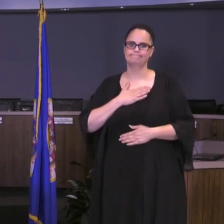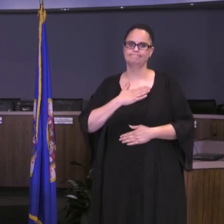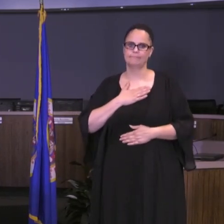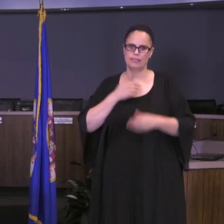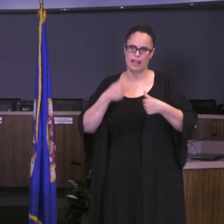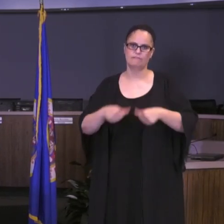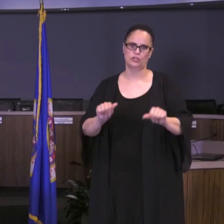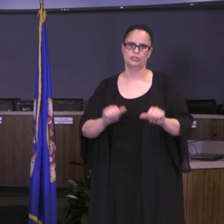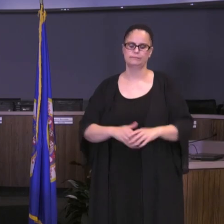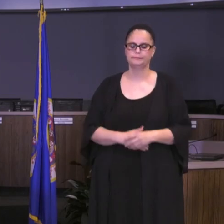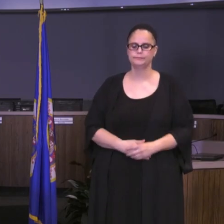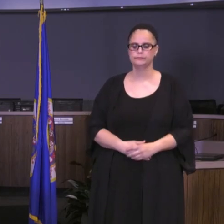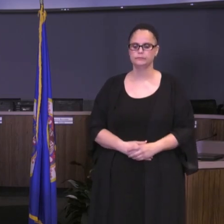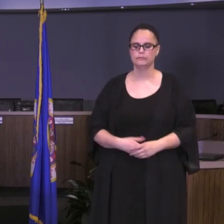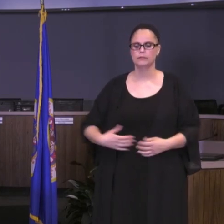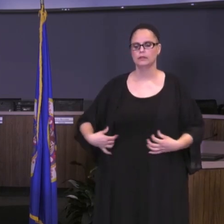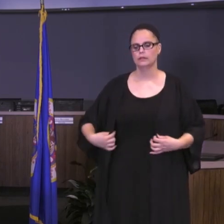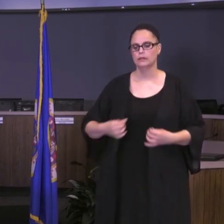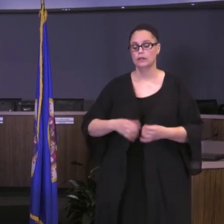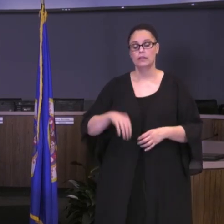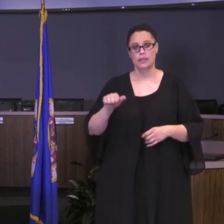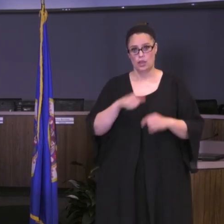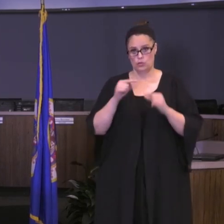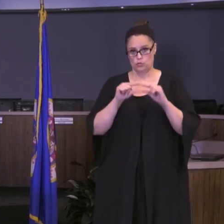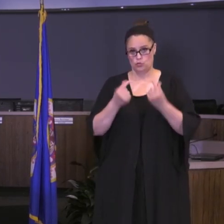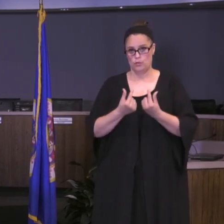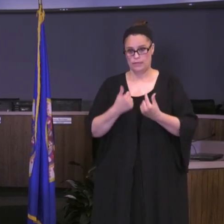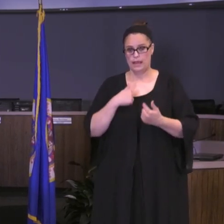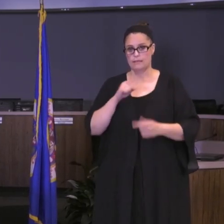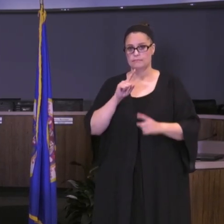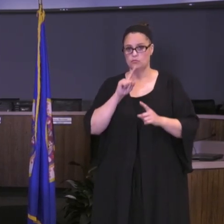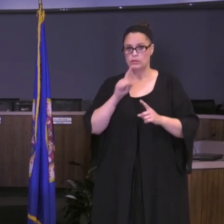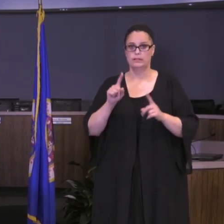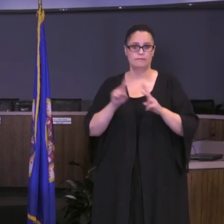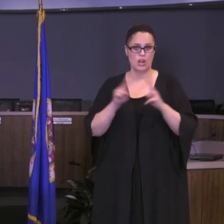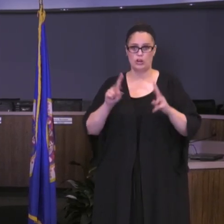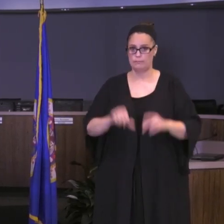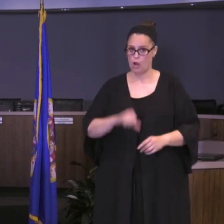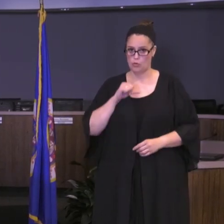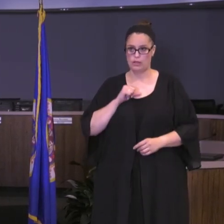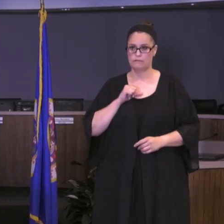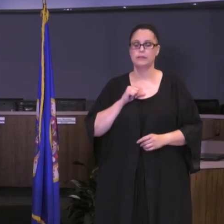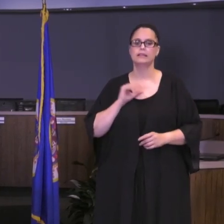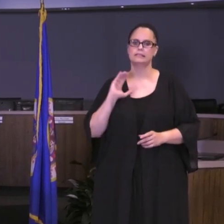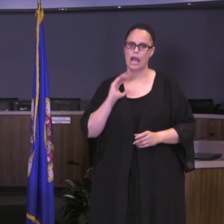Another group that I'm incredibly proud of is our SPPS Reopen Task Force.